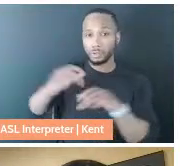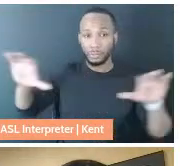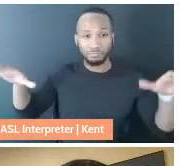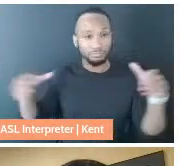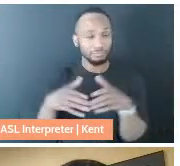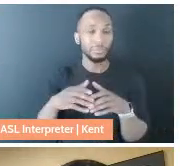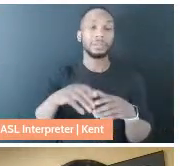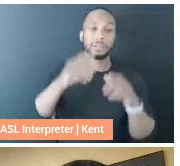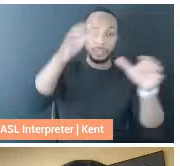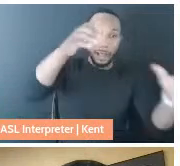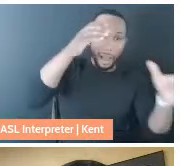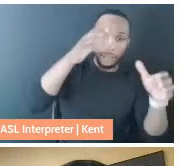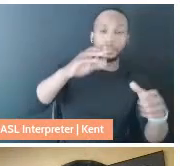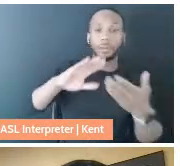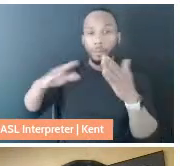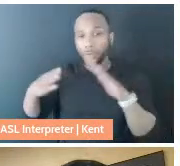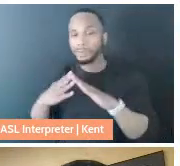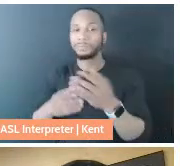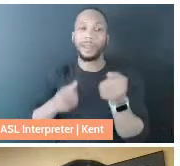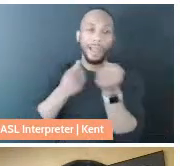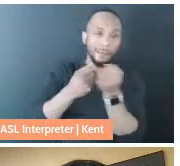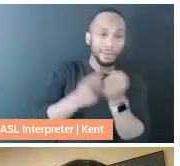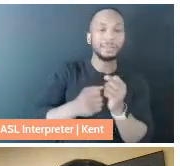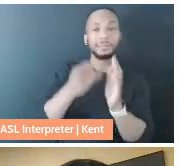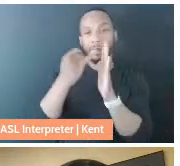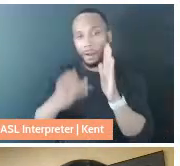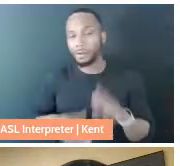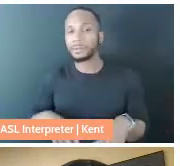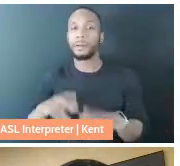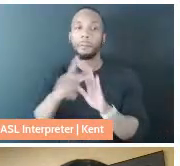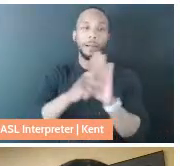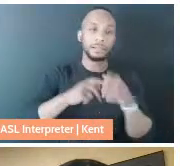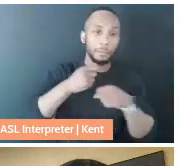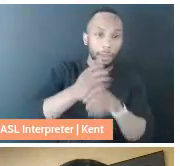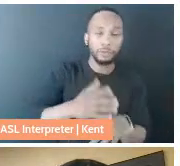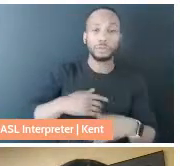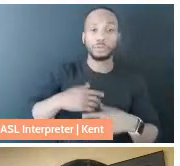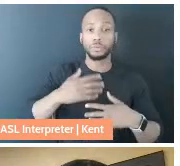advocates, communicators, artists, policy makers, to create belonging without othering.